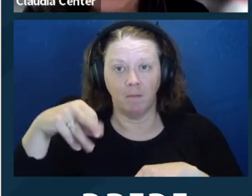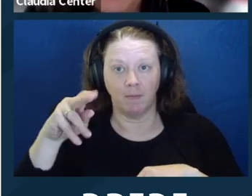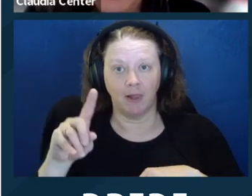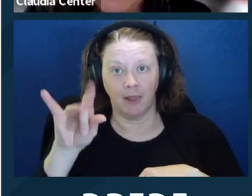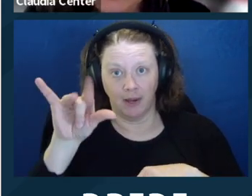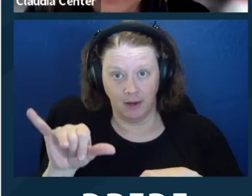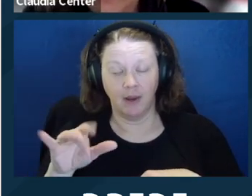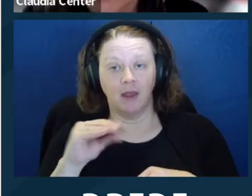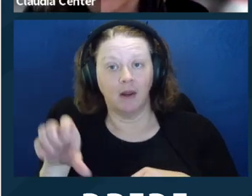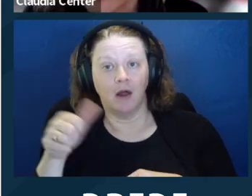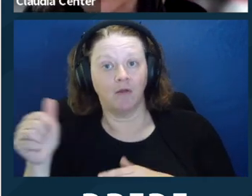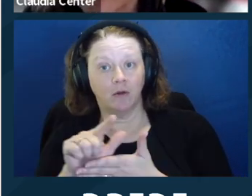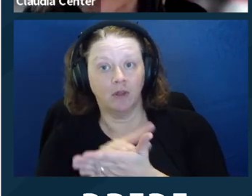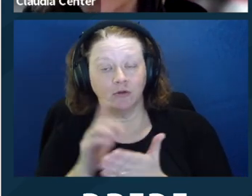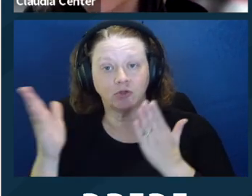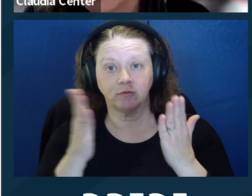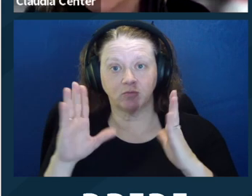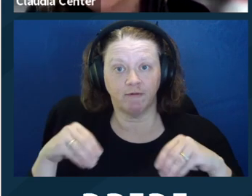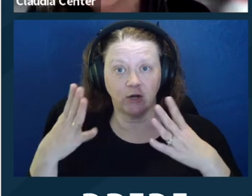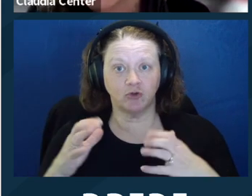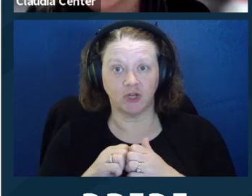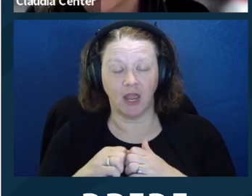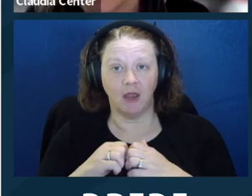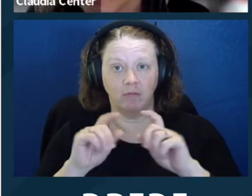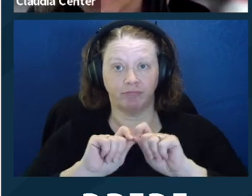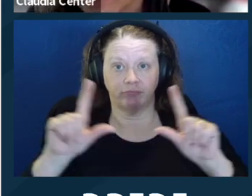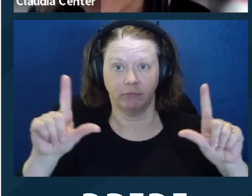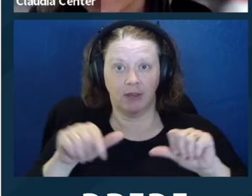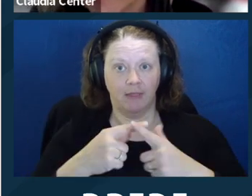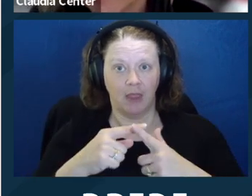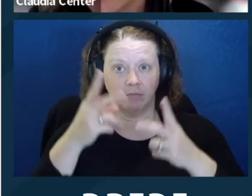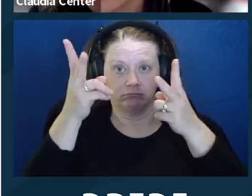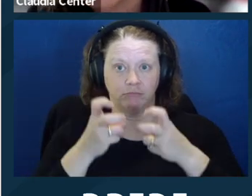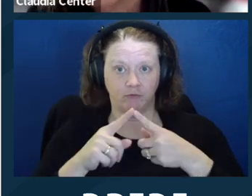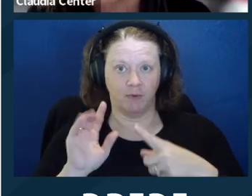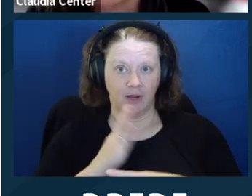I also wanted to share that I recently went to a conference where I attended a session